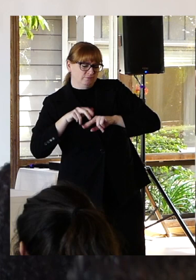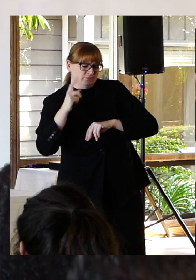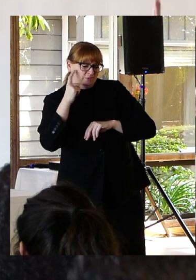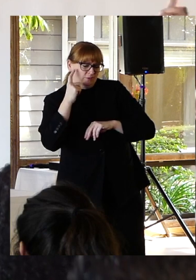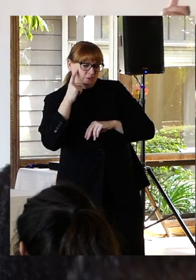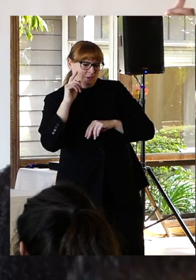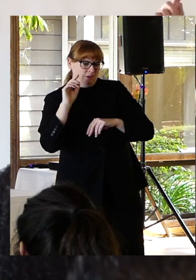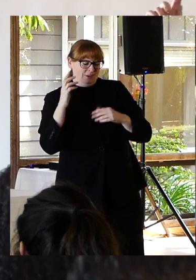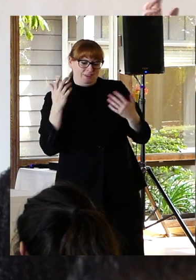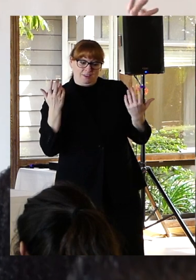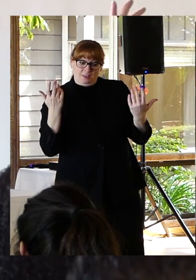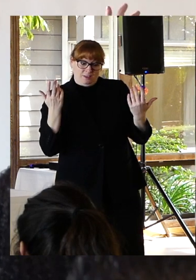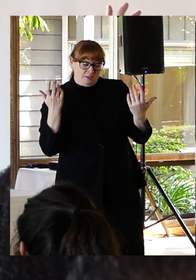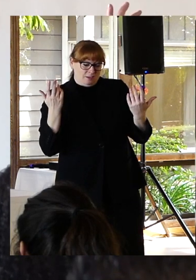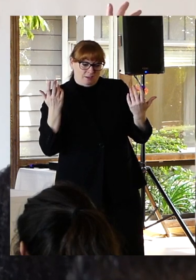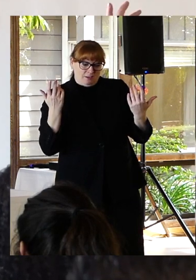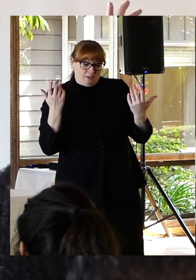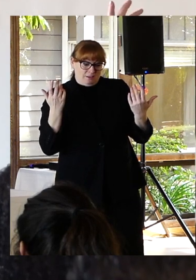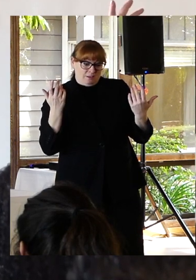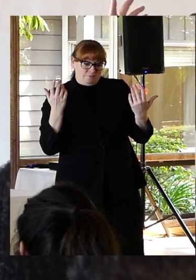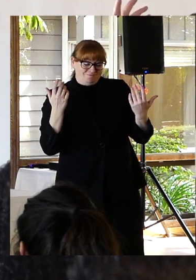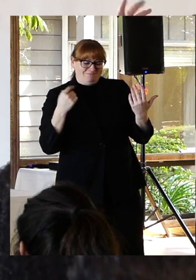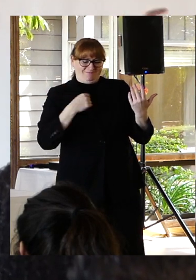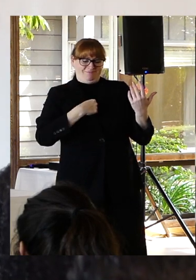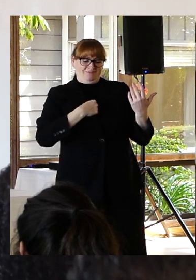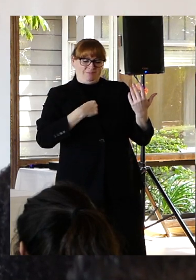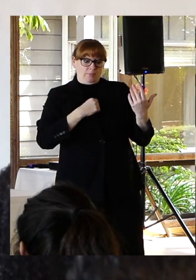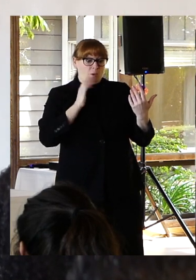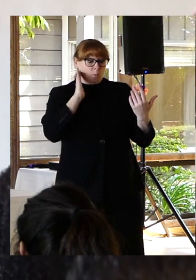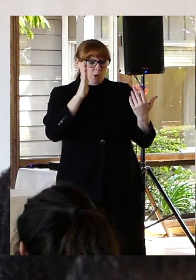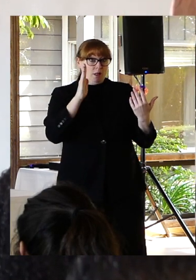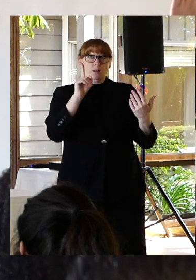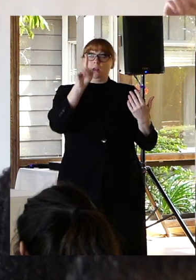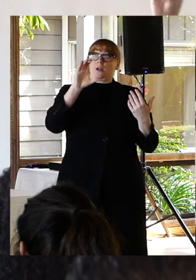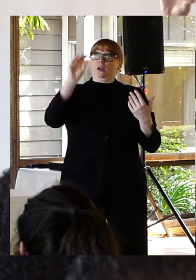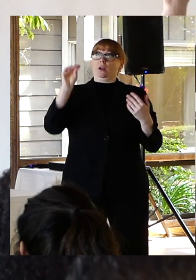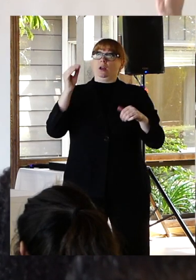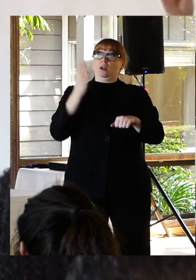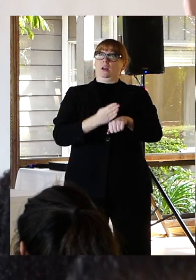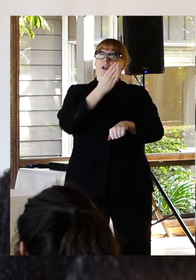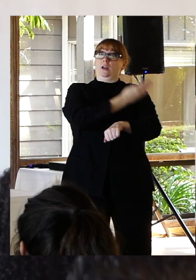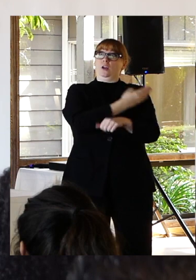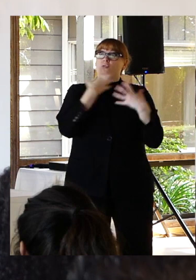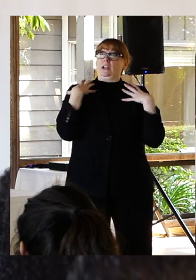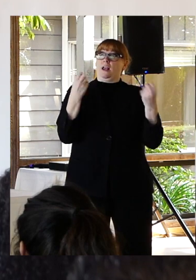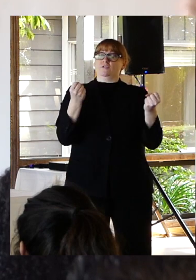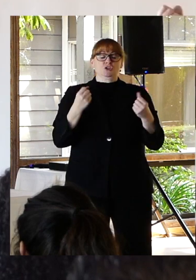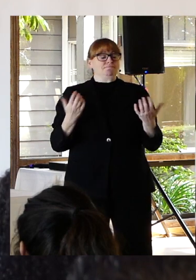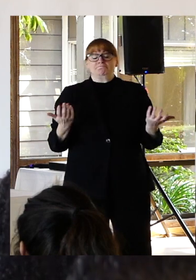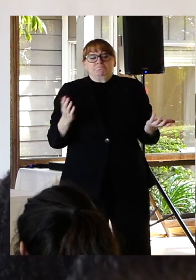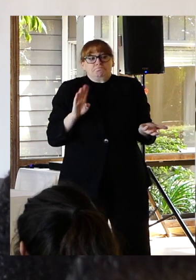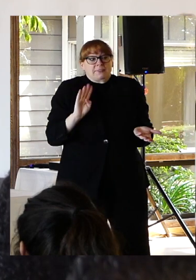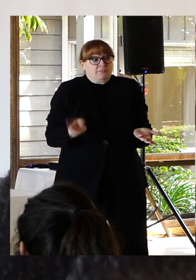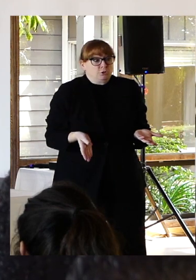that I will never. Recover. Right. I will never. Stop experiencing most